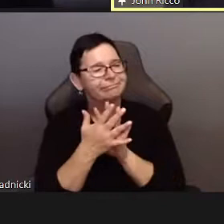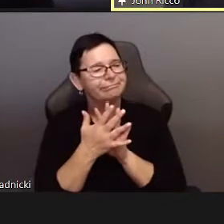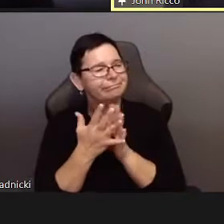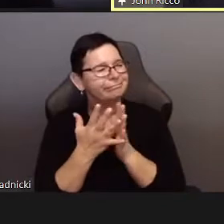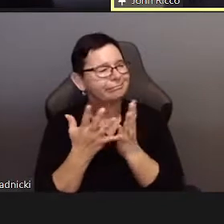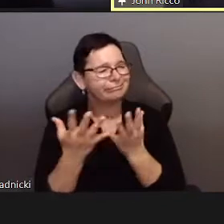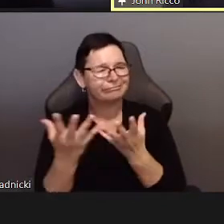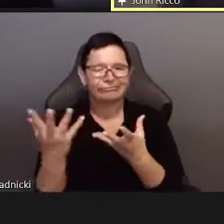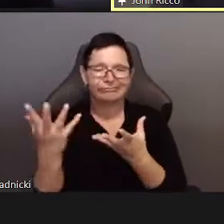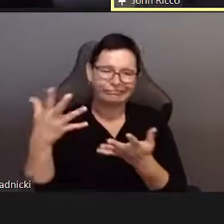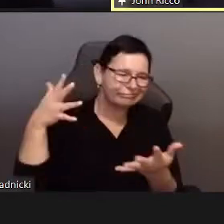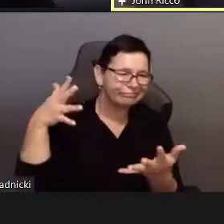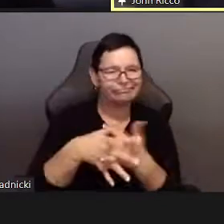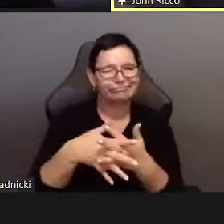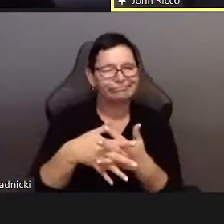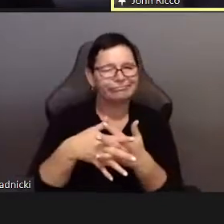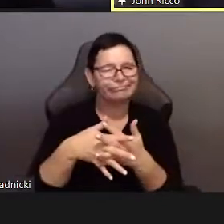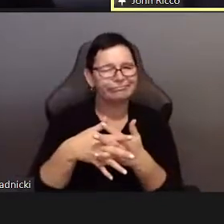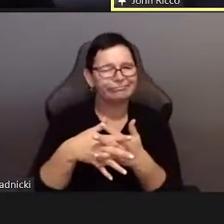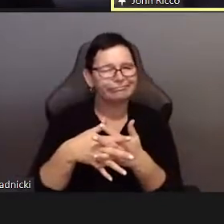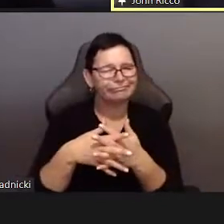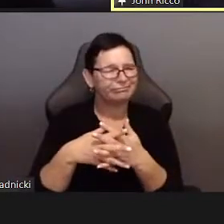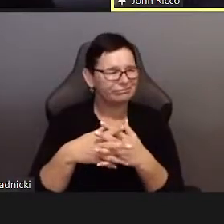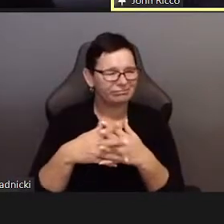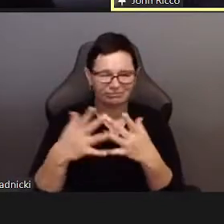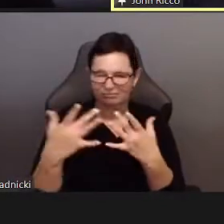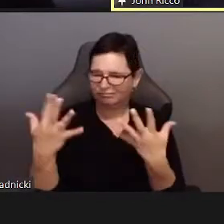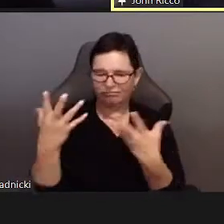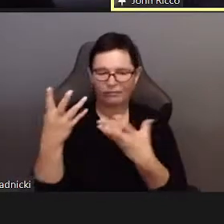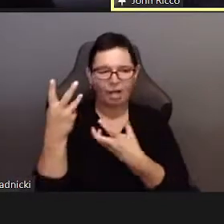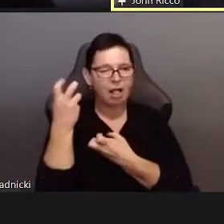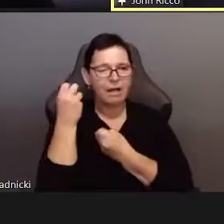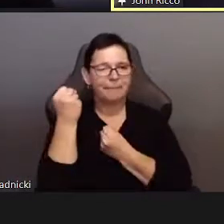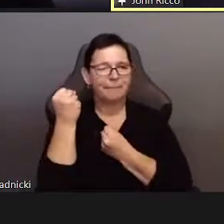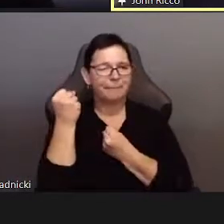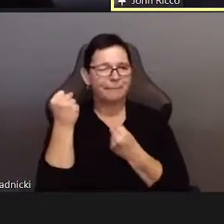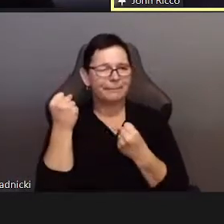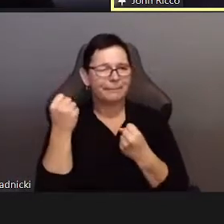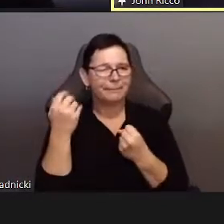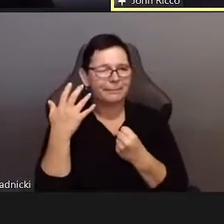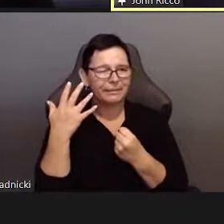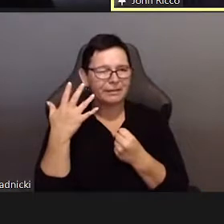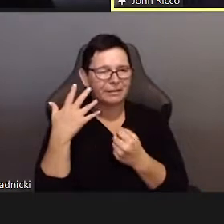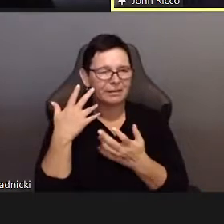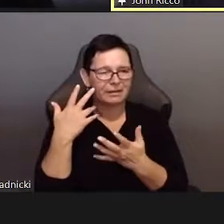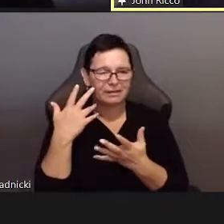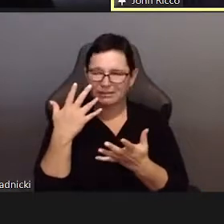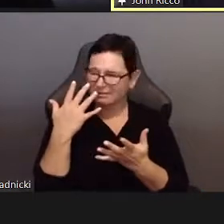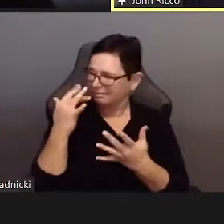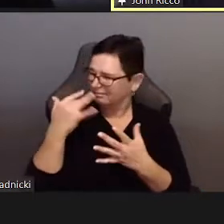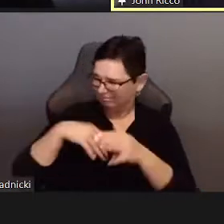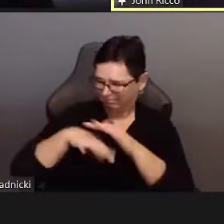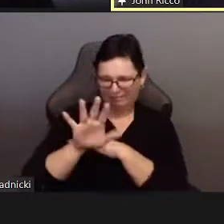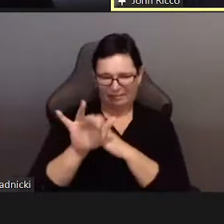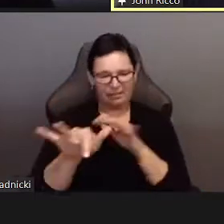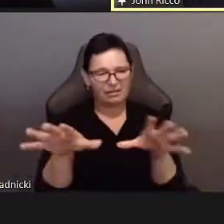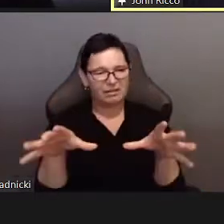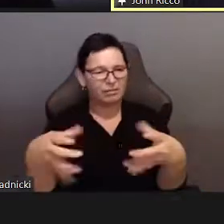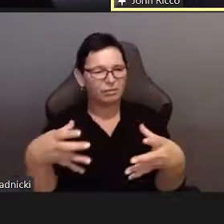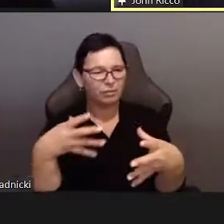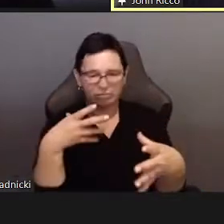Having sex everywhere we wanted, seeing it, buying it.